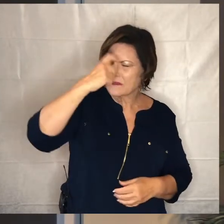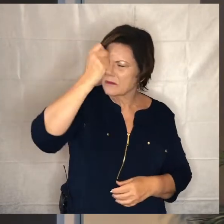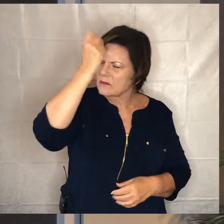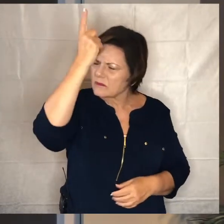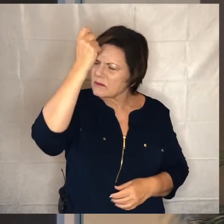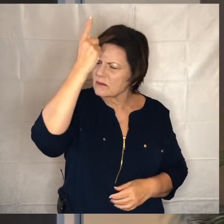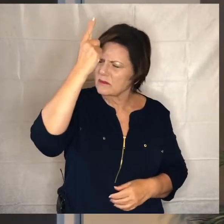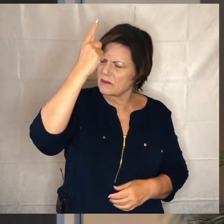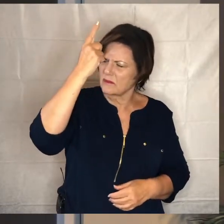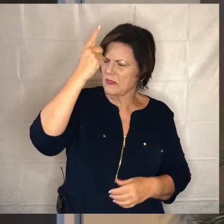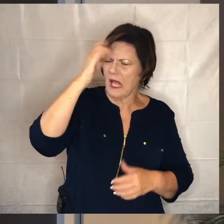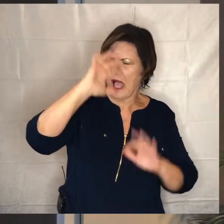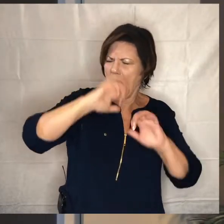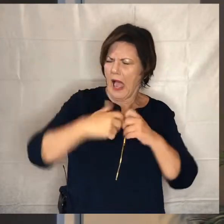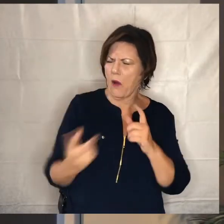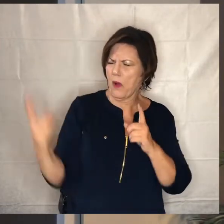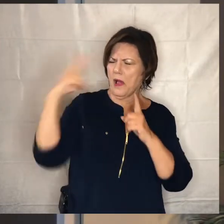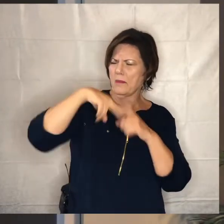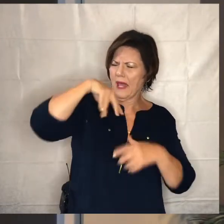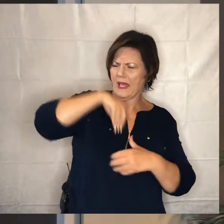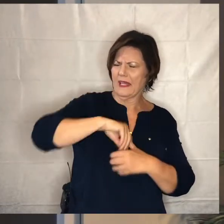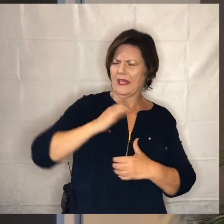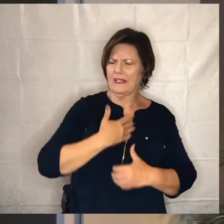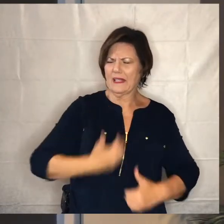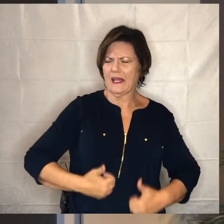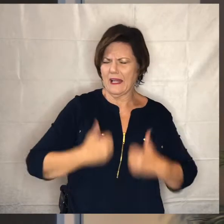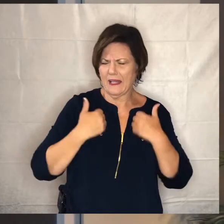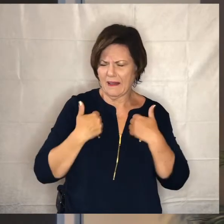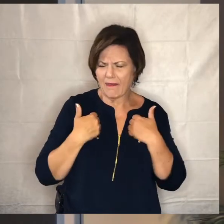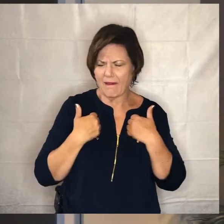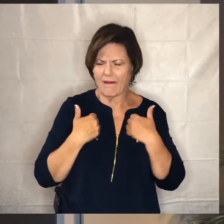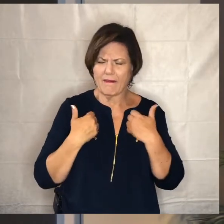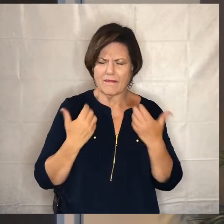what this has to do with our lives and may nothing that i might say get in